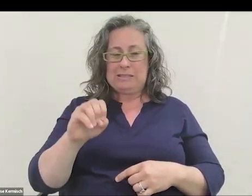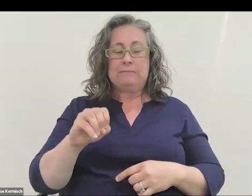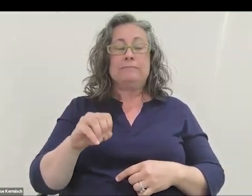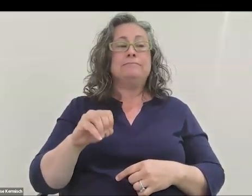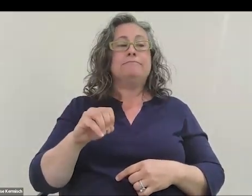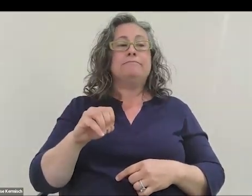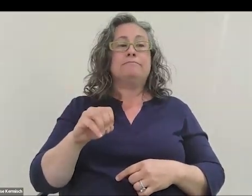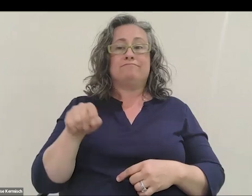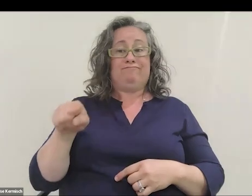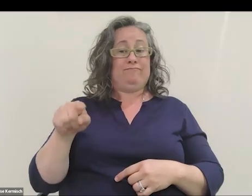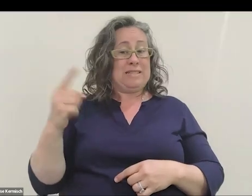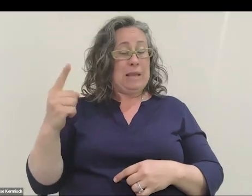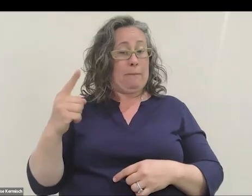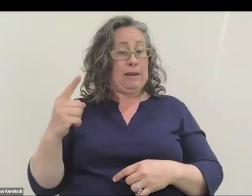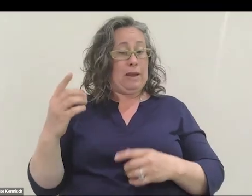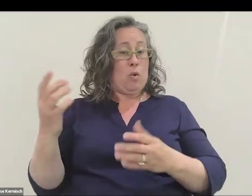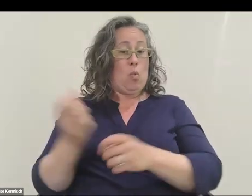In 2004, somebody won the X Prize